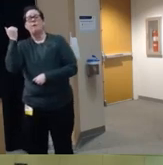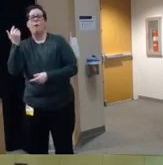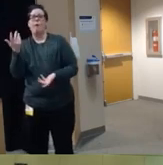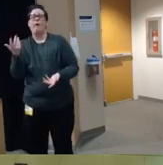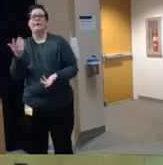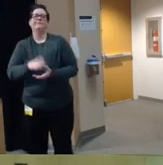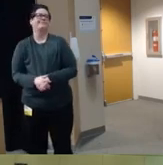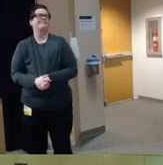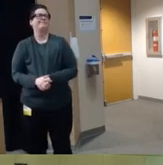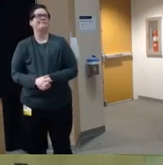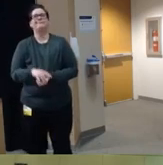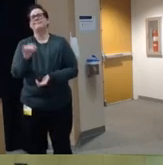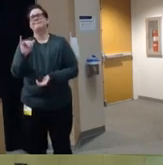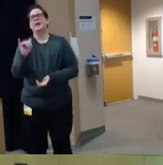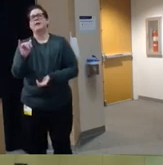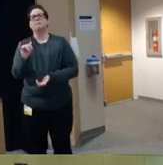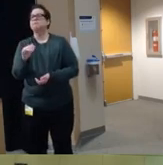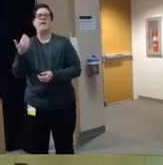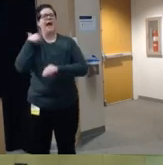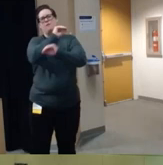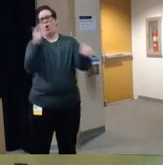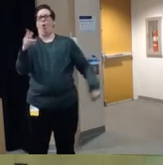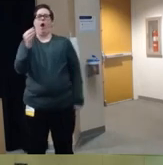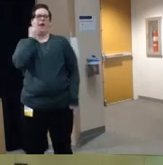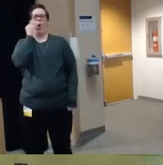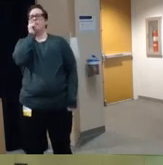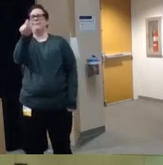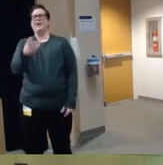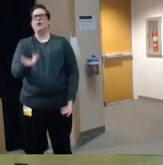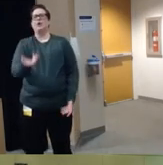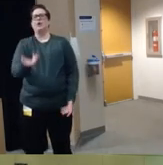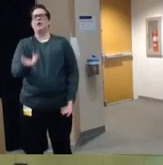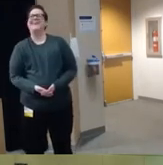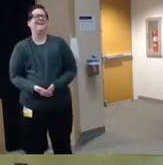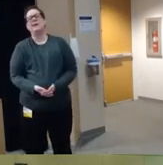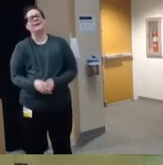know no firearms in the home type of thing um but I think it's important to recognize that people